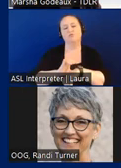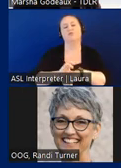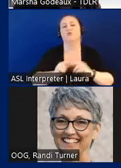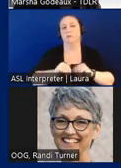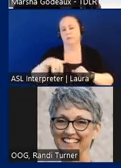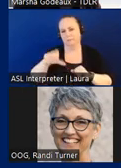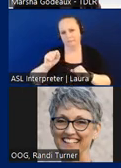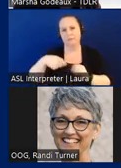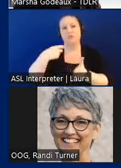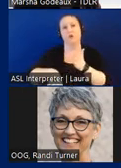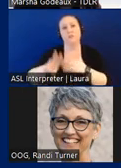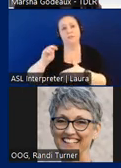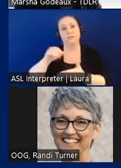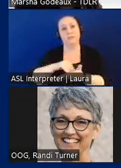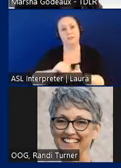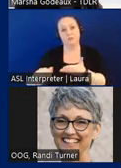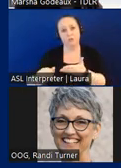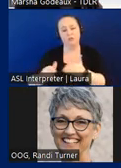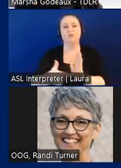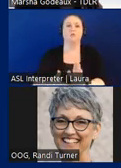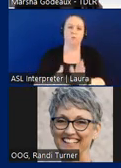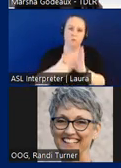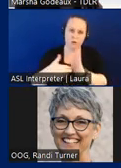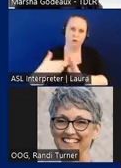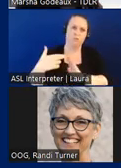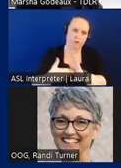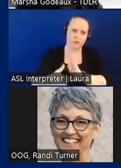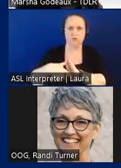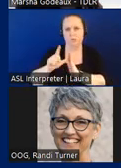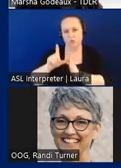sixty thousand dollars it would be required to be registered reviewed and inspected.